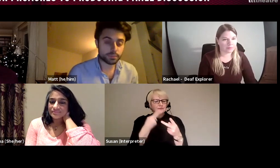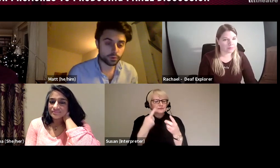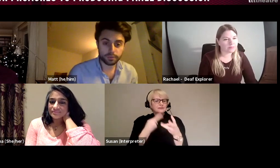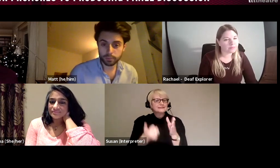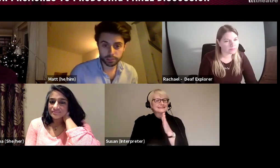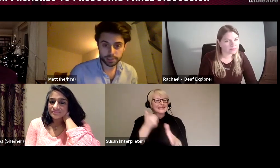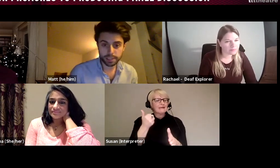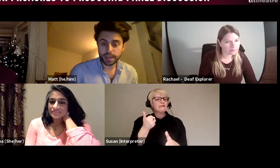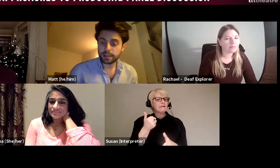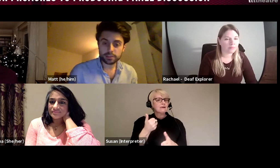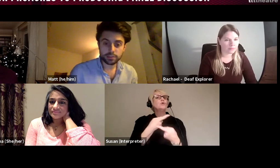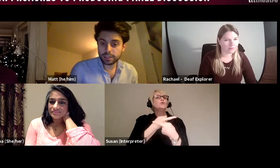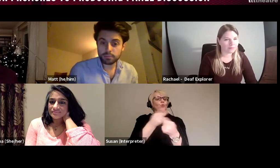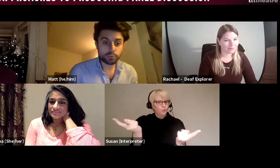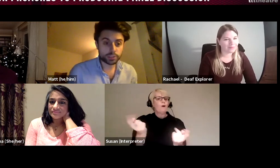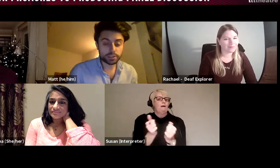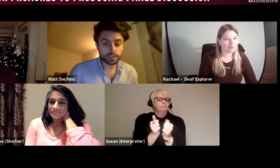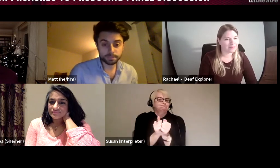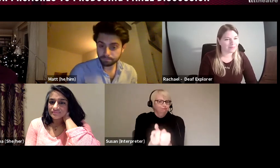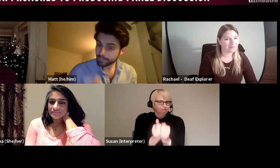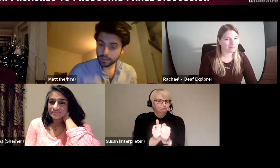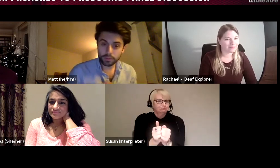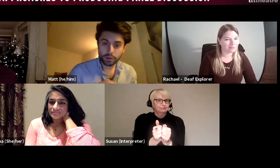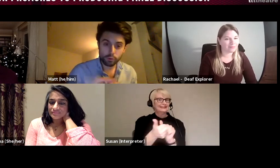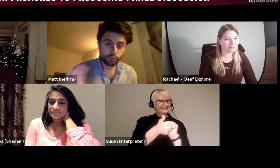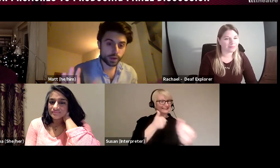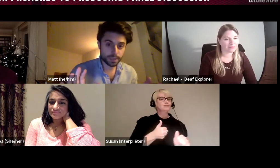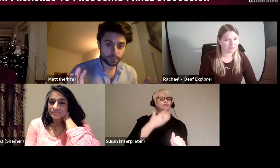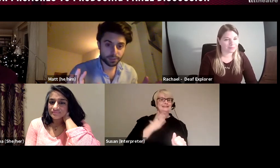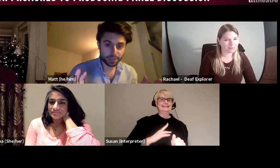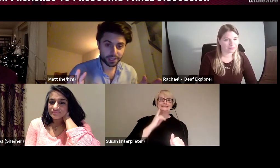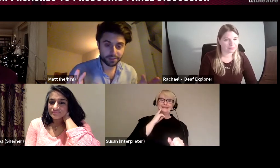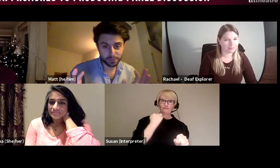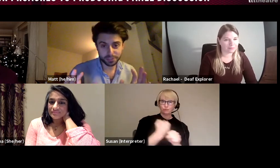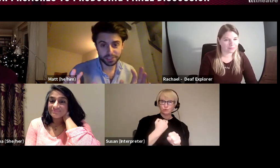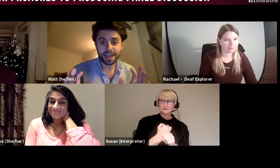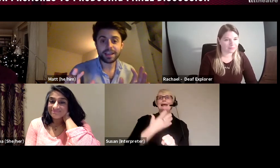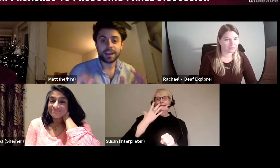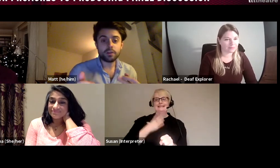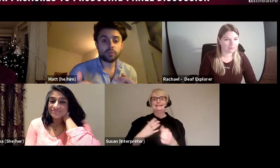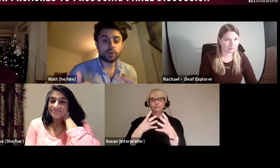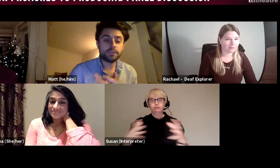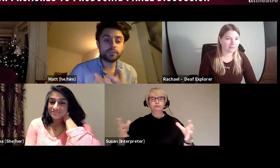deaf producers, it needs more producers. There are always people looking for producers, even before I